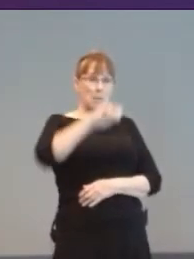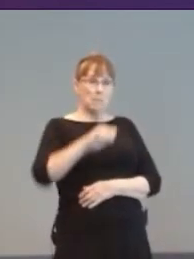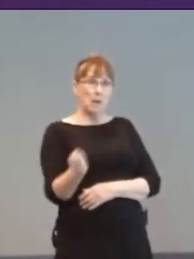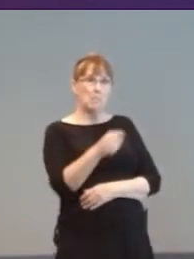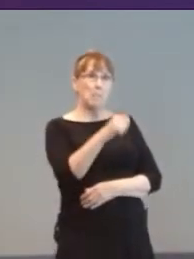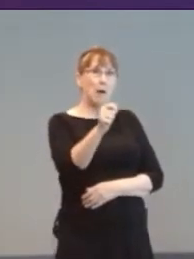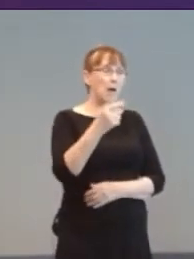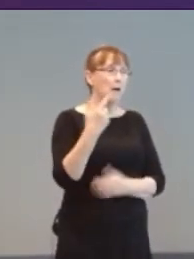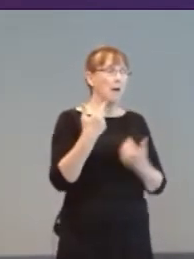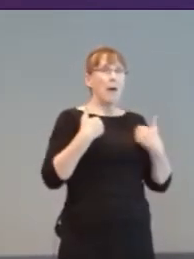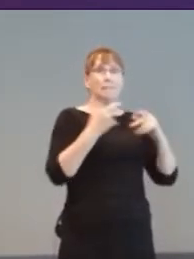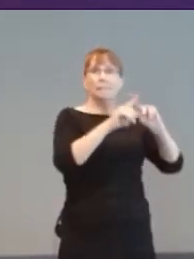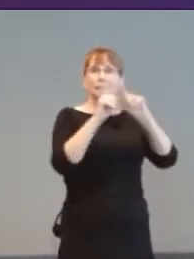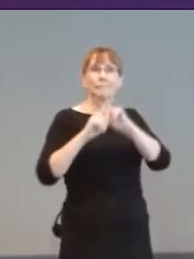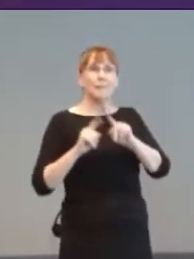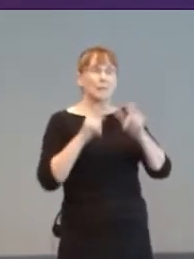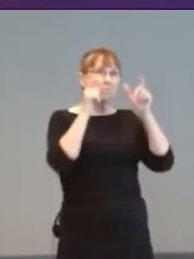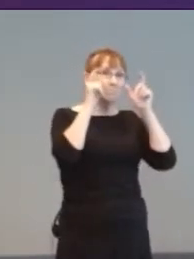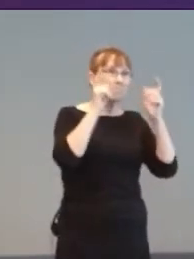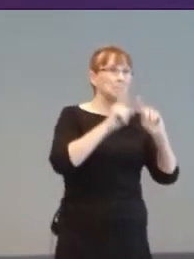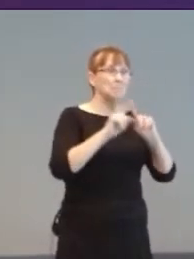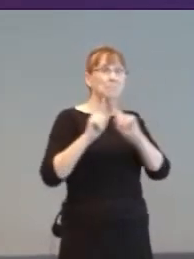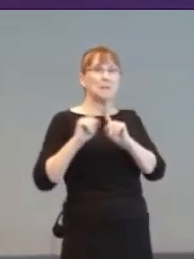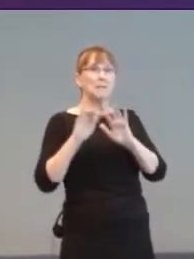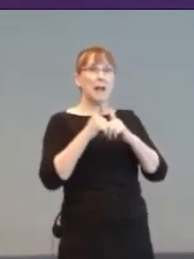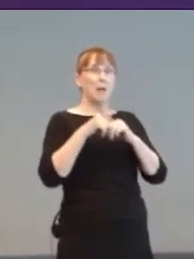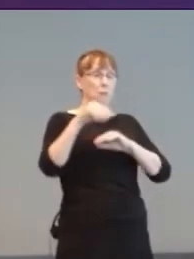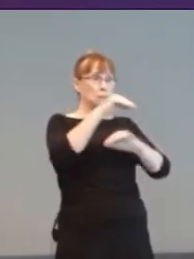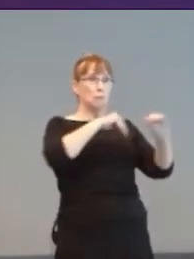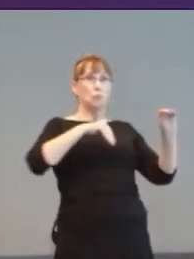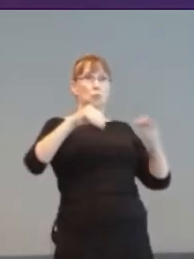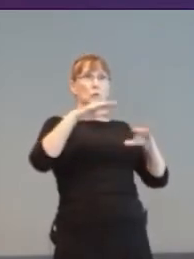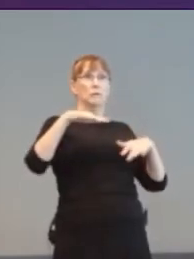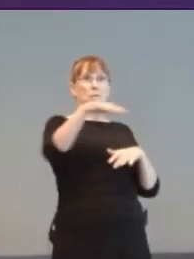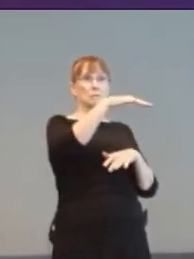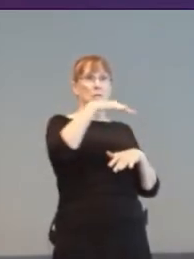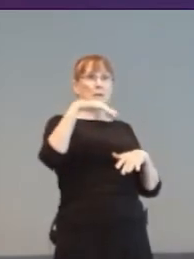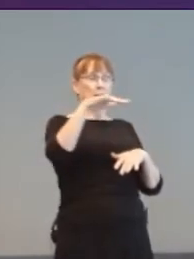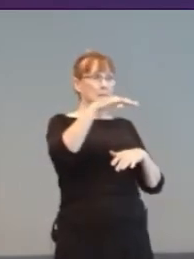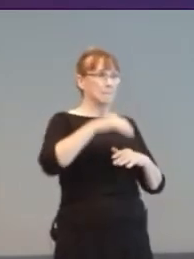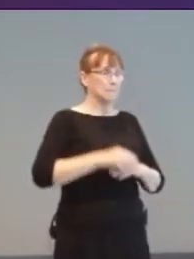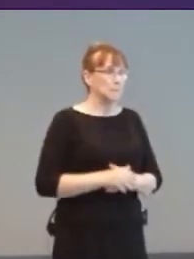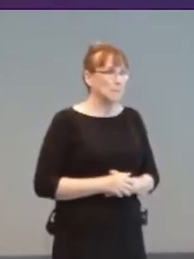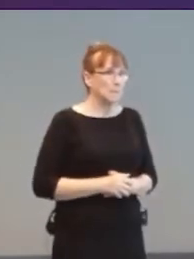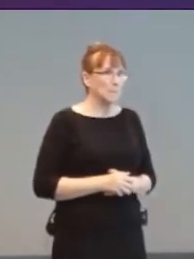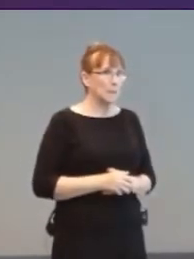Apple’s 2007 iPhone saw an explosion of one-finger accessible games, following years